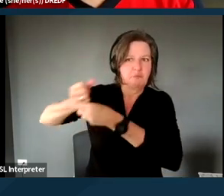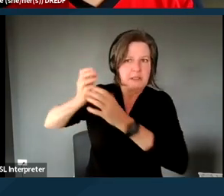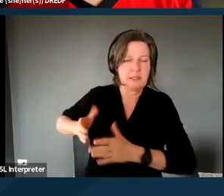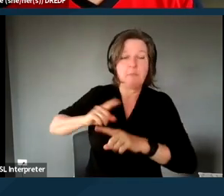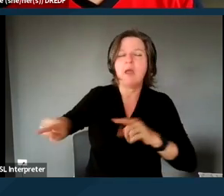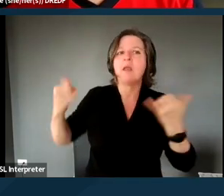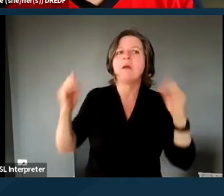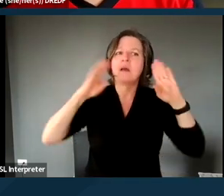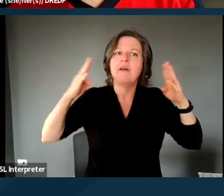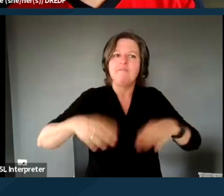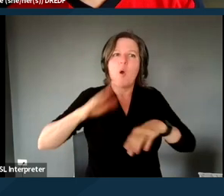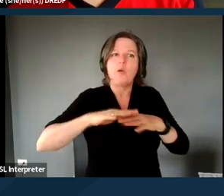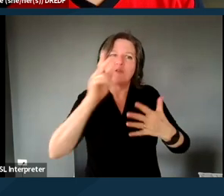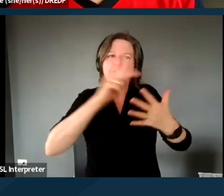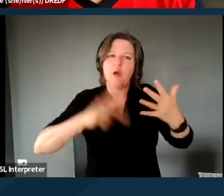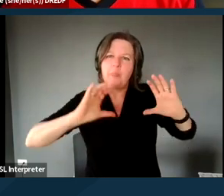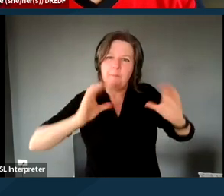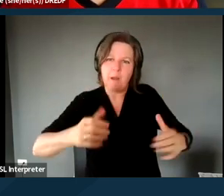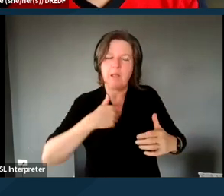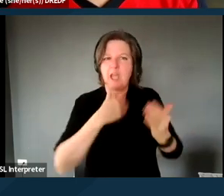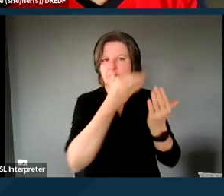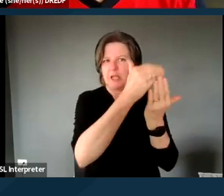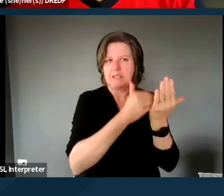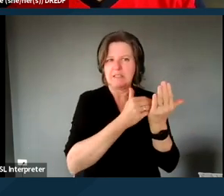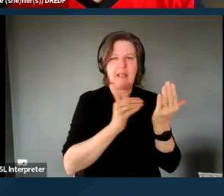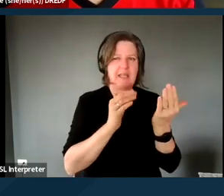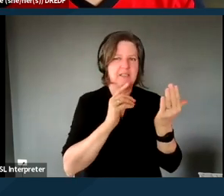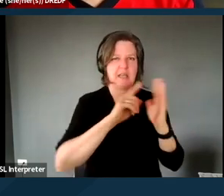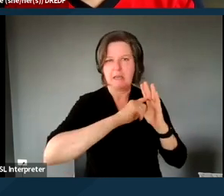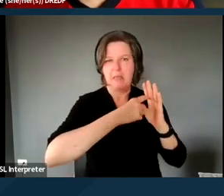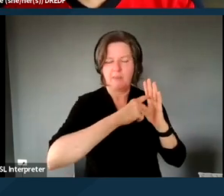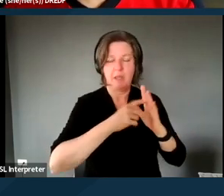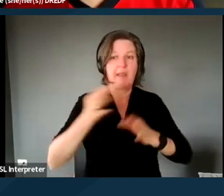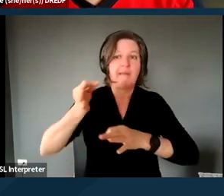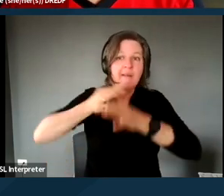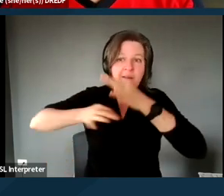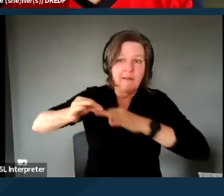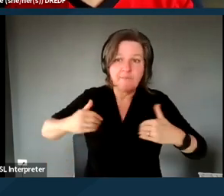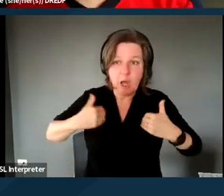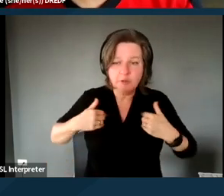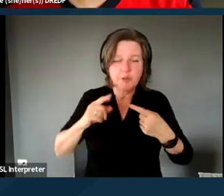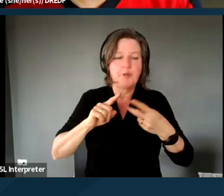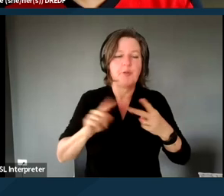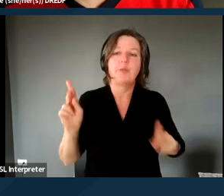that I listed at the beginning, foster youth, people with disabilities, people who are unhoused.